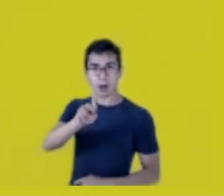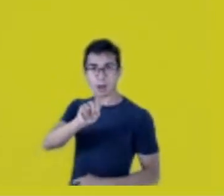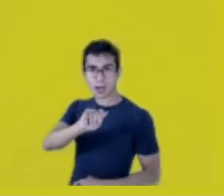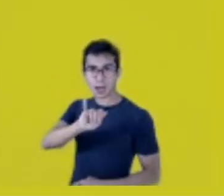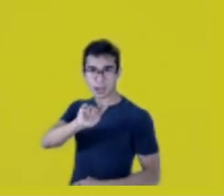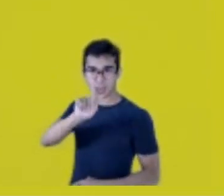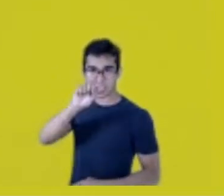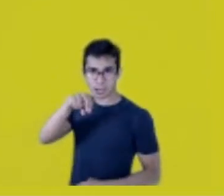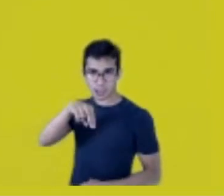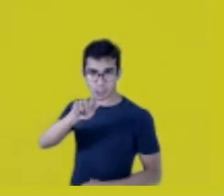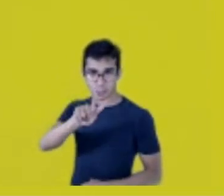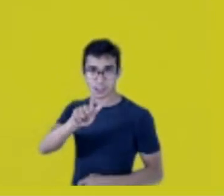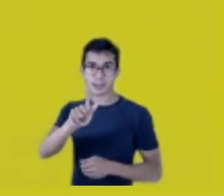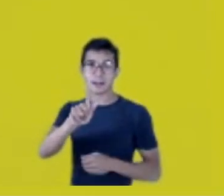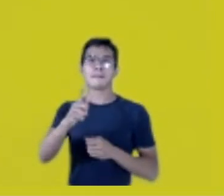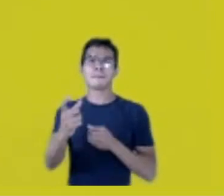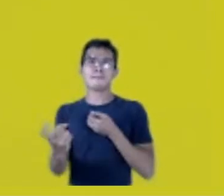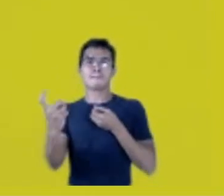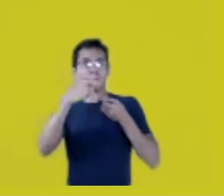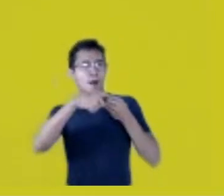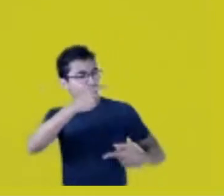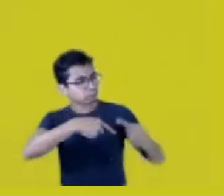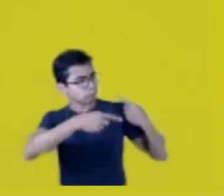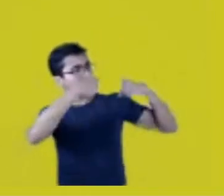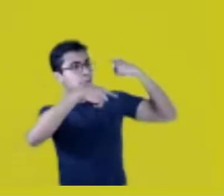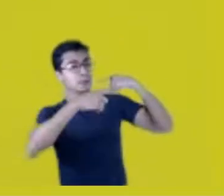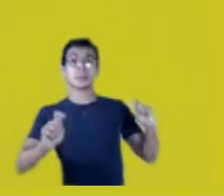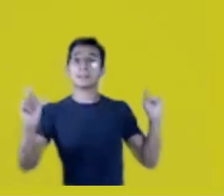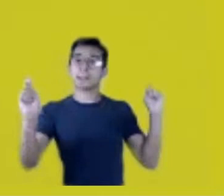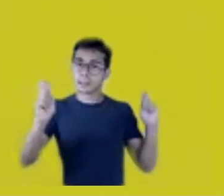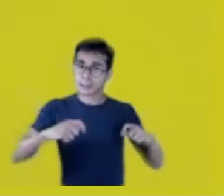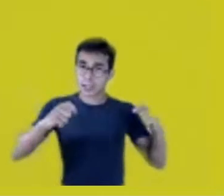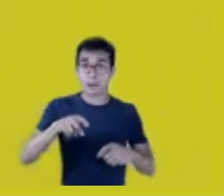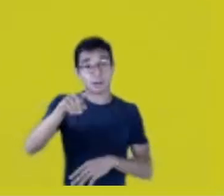Because it’s a matter of choice. I know people who have ancestry,